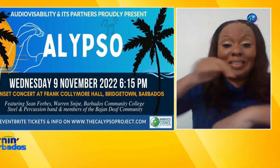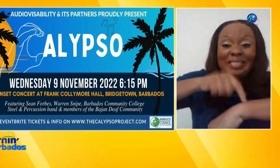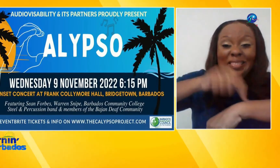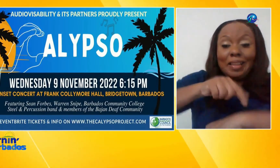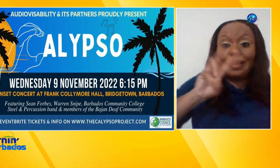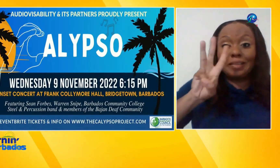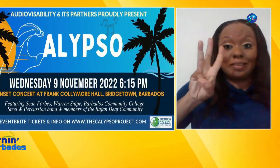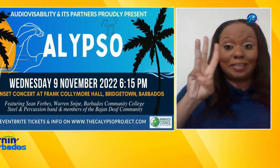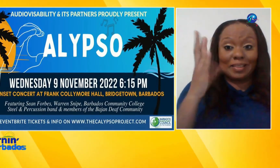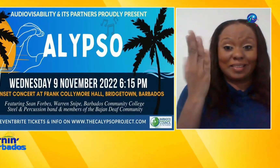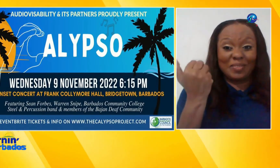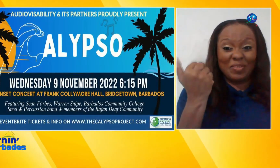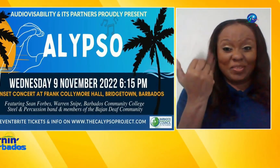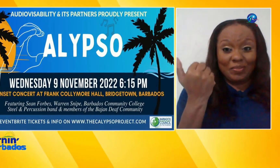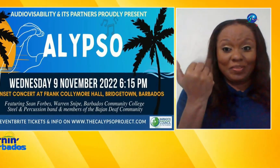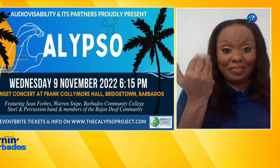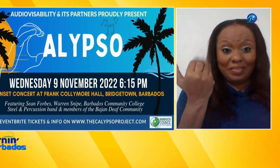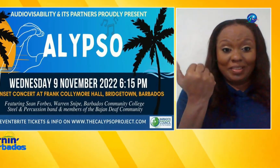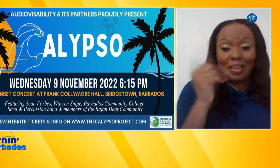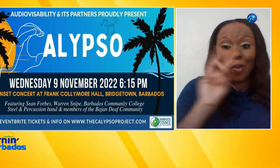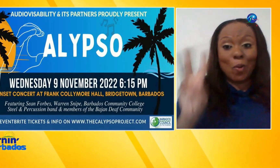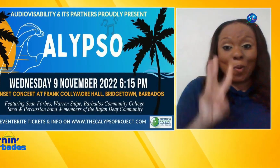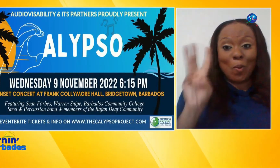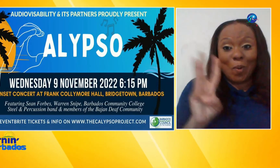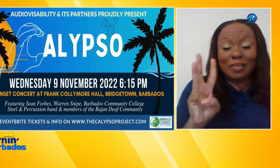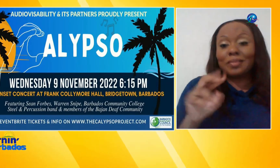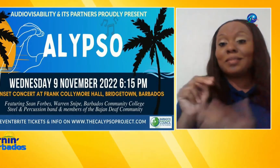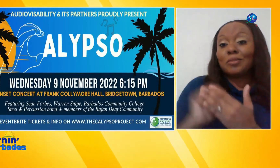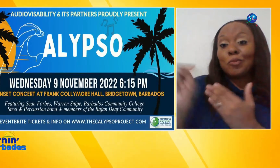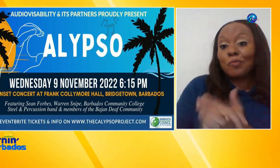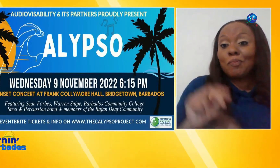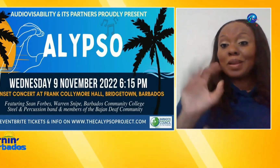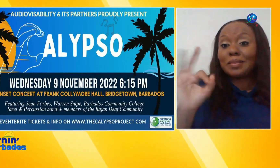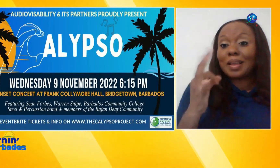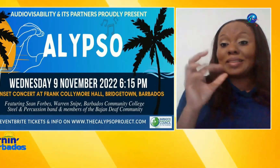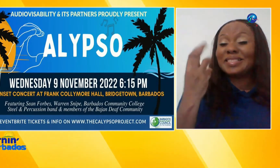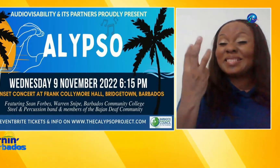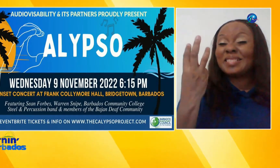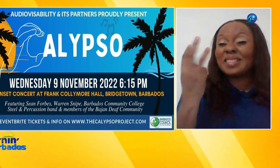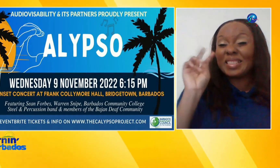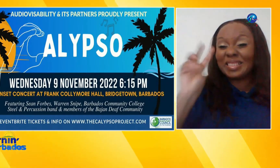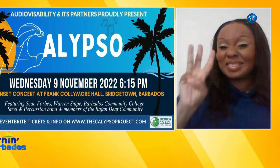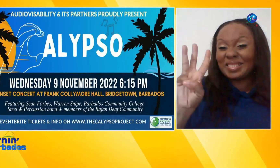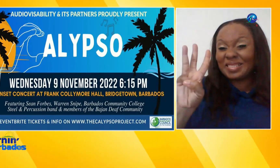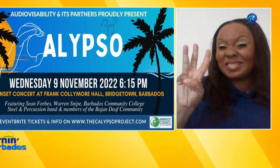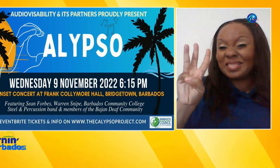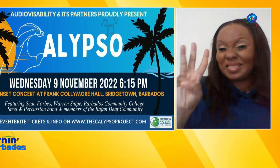on the evening of Wednesday this coming Wednesday is a free Sunset concert at the Frank Collymore